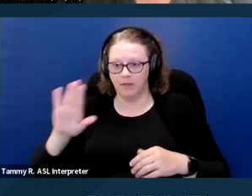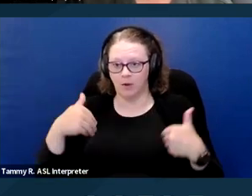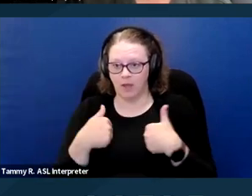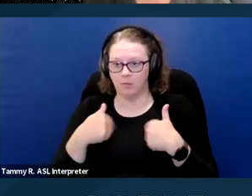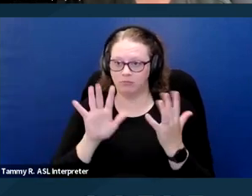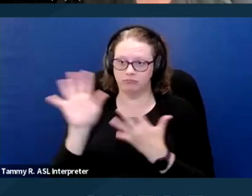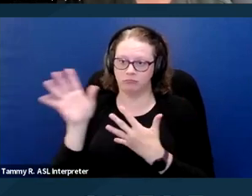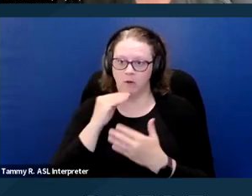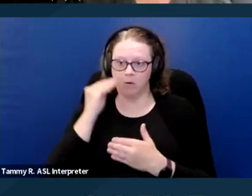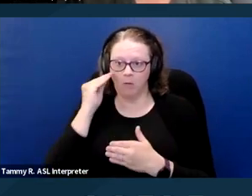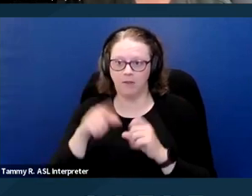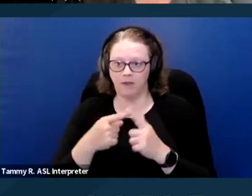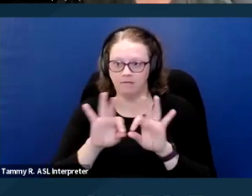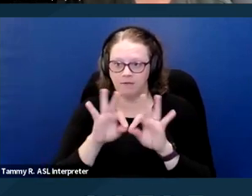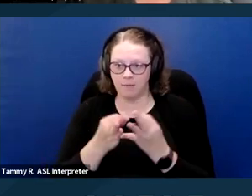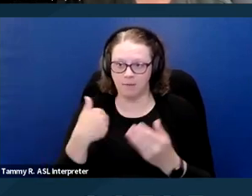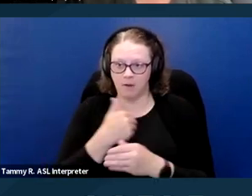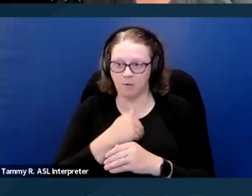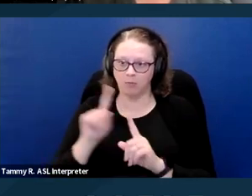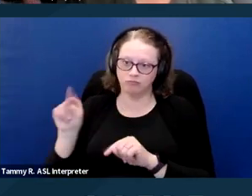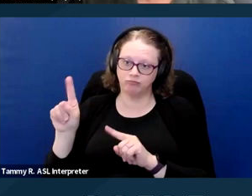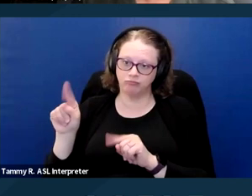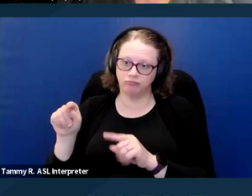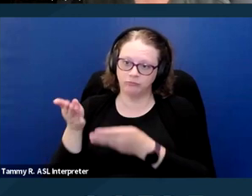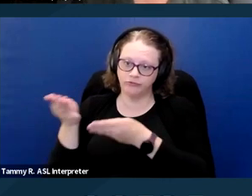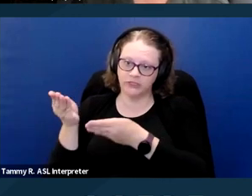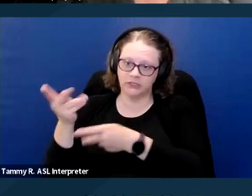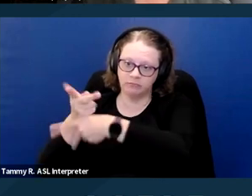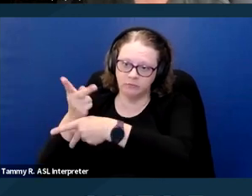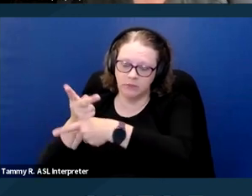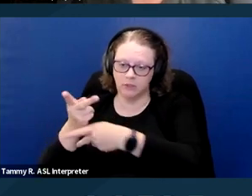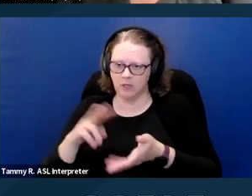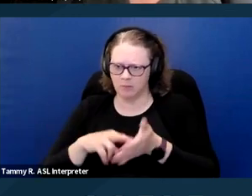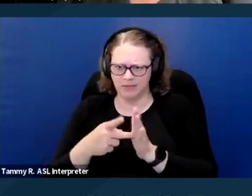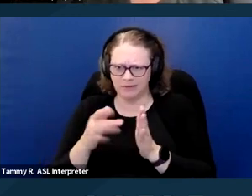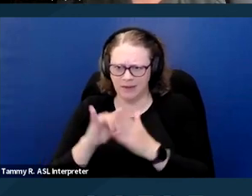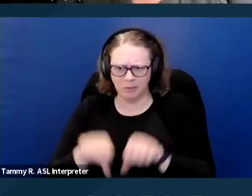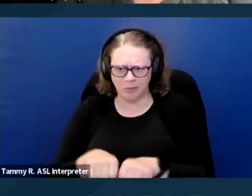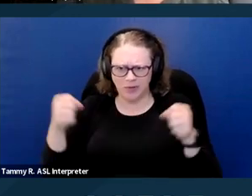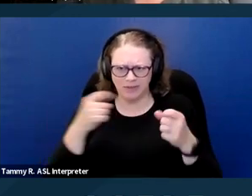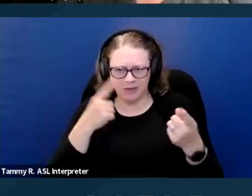and have a family member come in to feed it. Is that going to violate this agreement term?